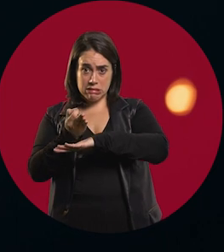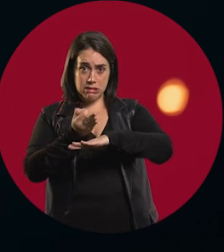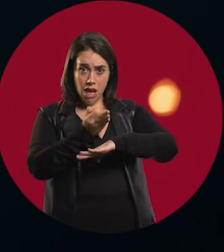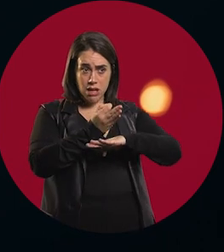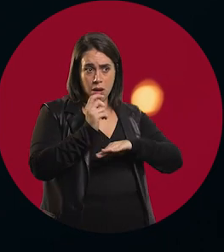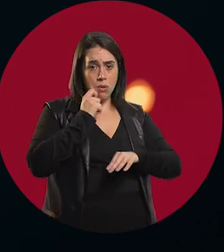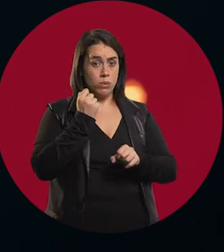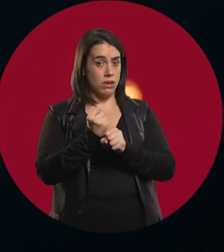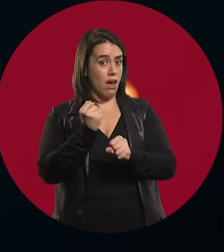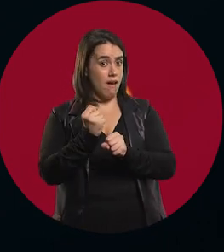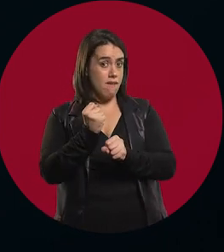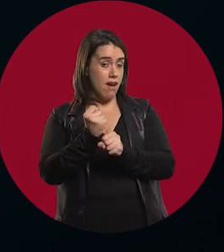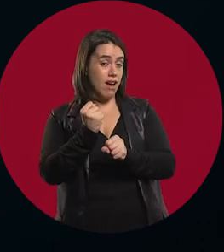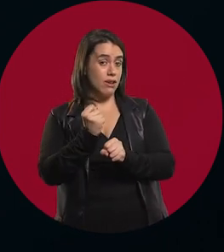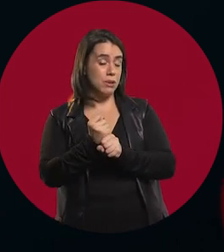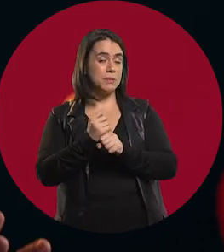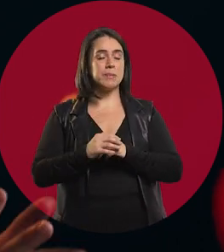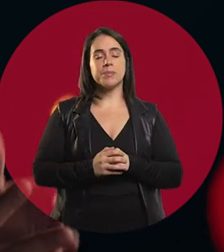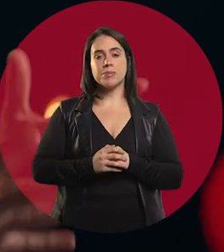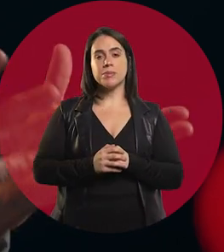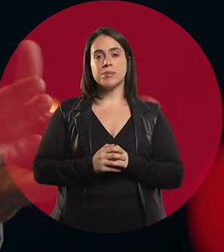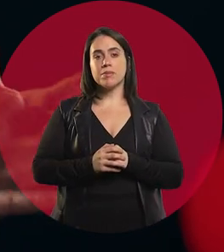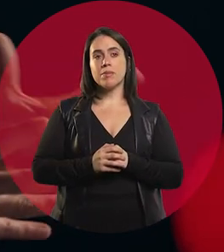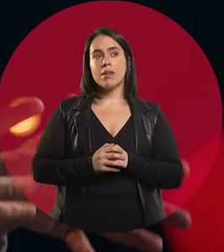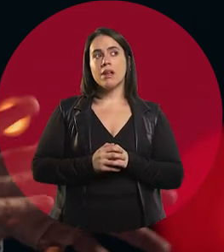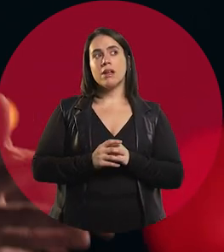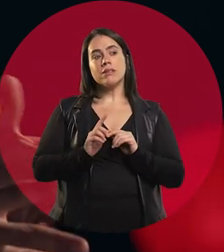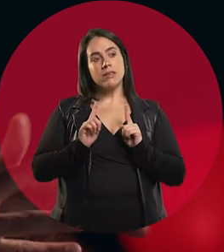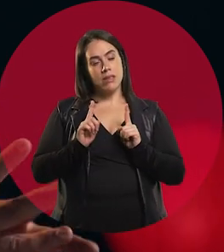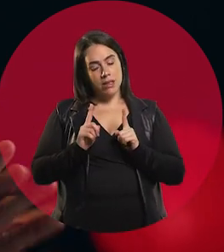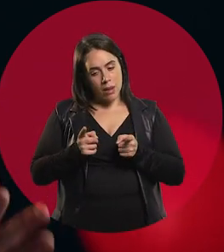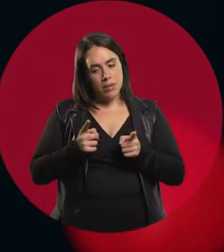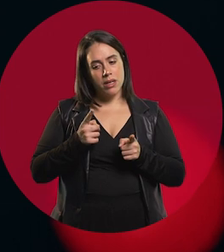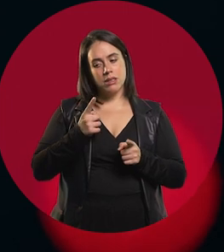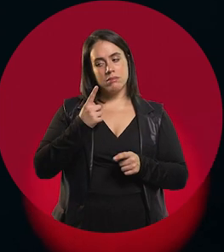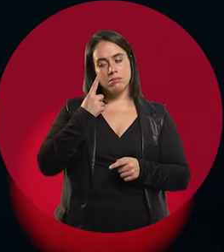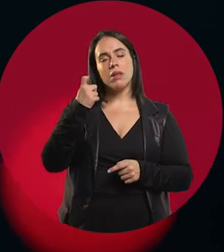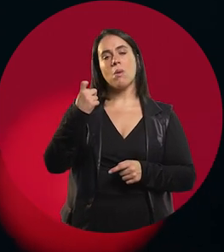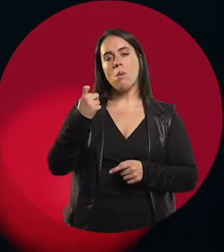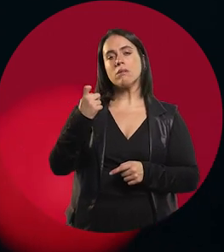And there was also the idea that being a pediatric teacher